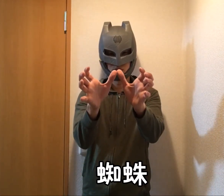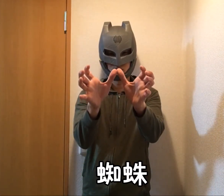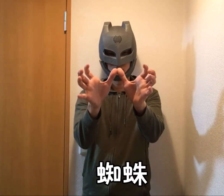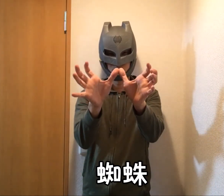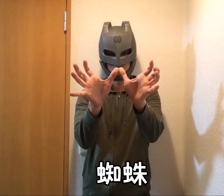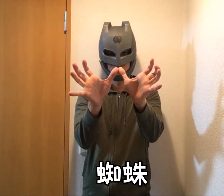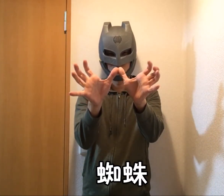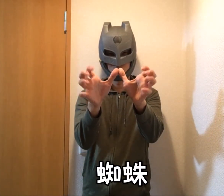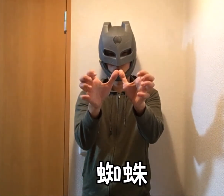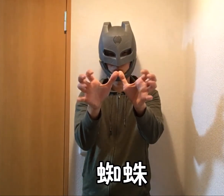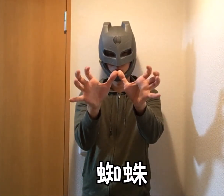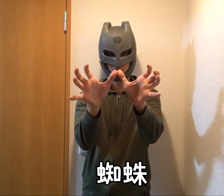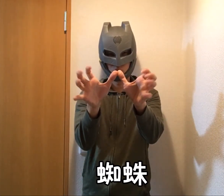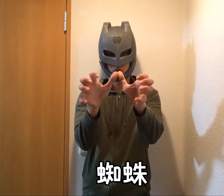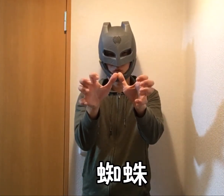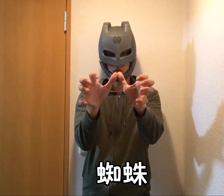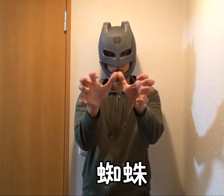Spider